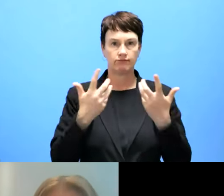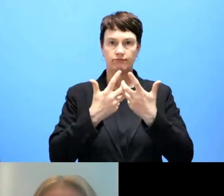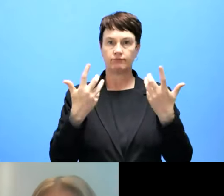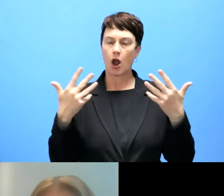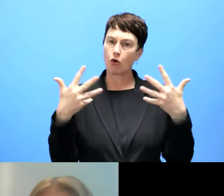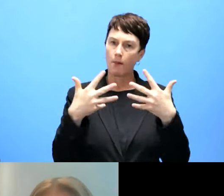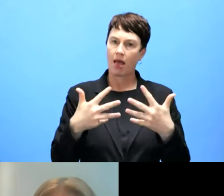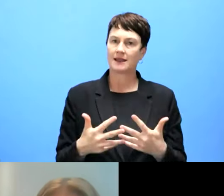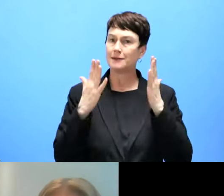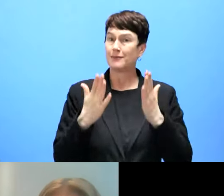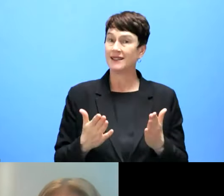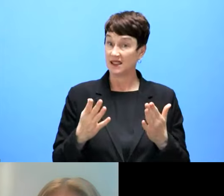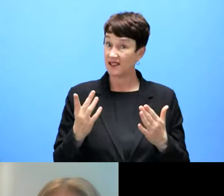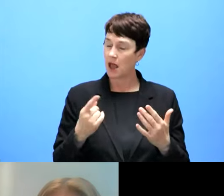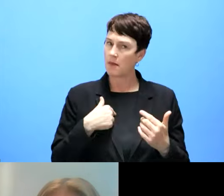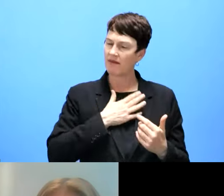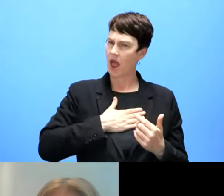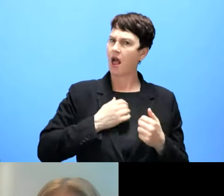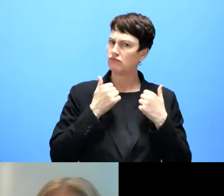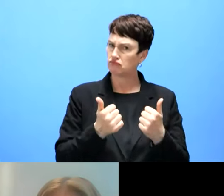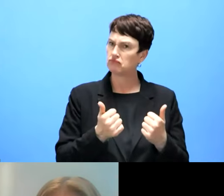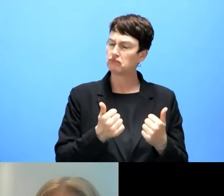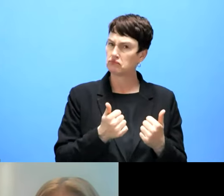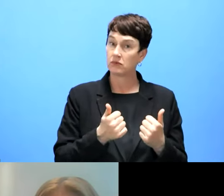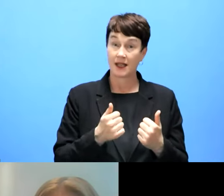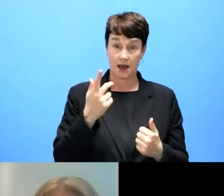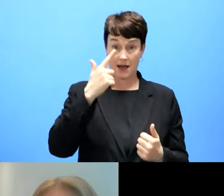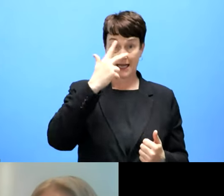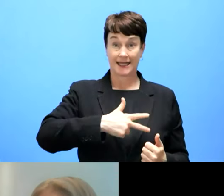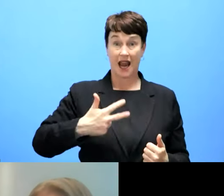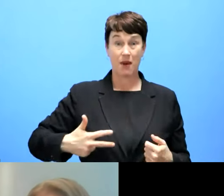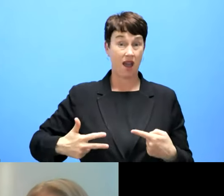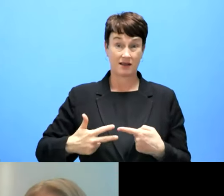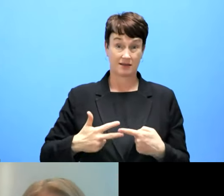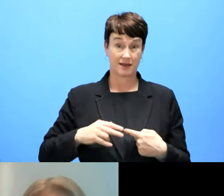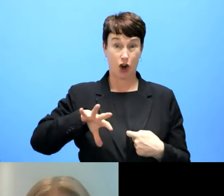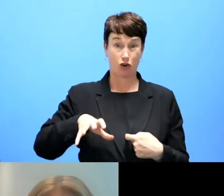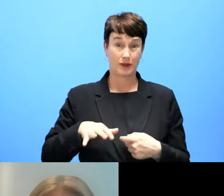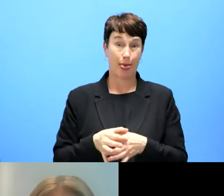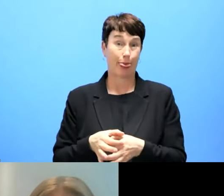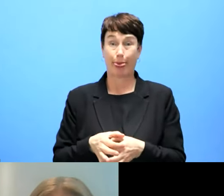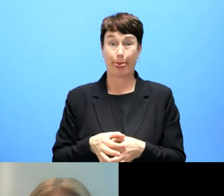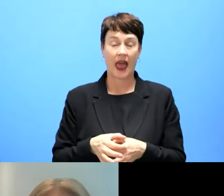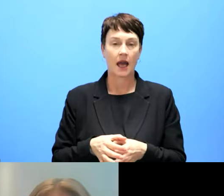That's reassuring to hear. And Denmark is a small country. The marketplace can be very